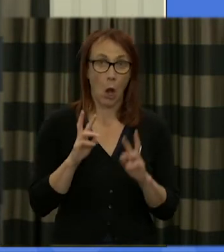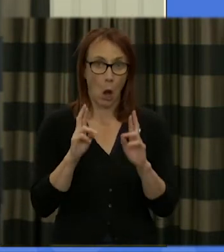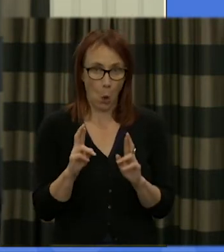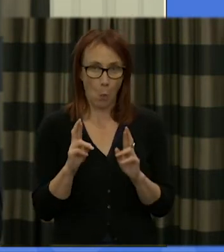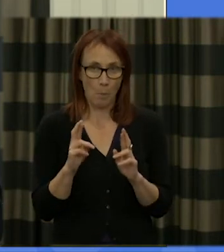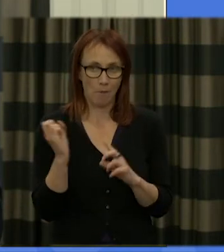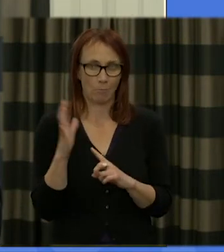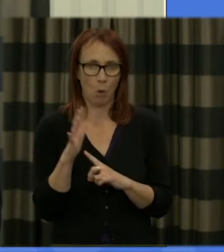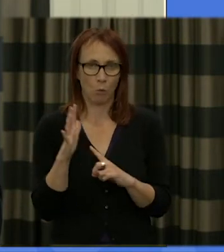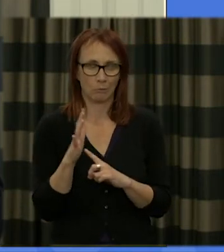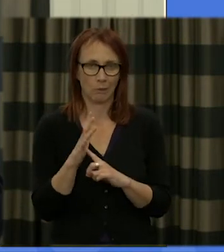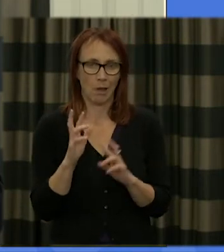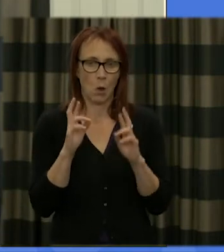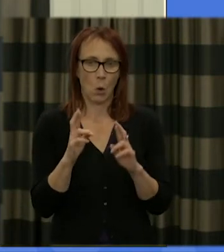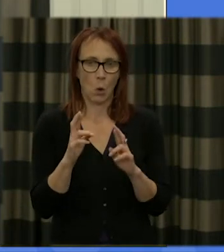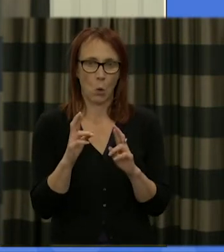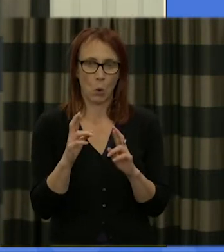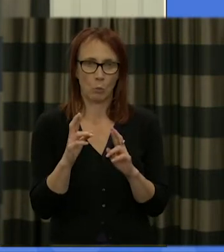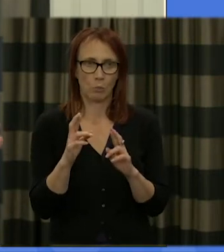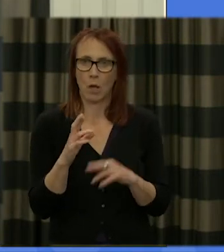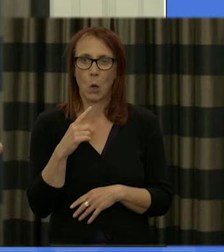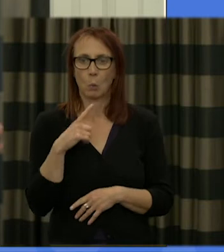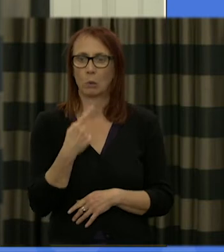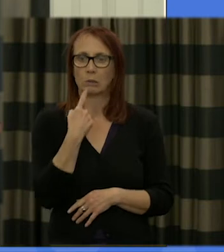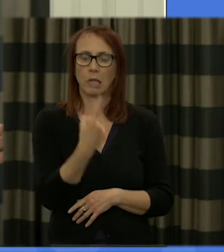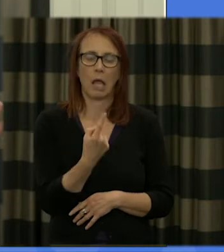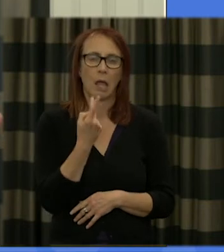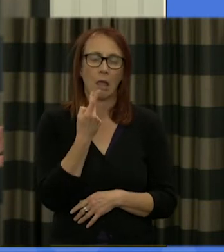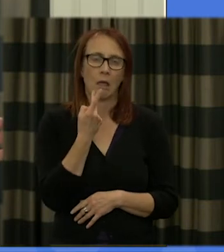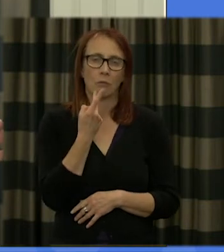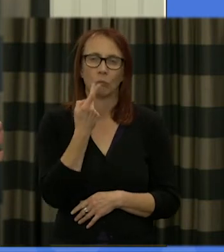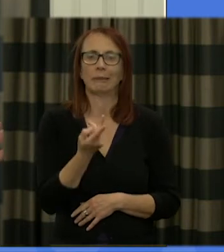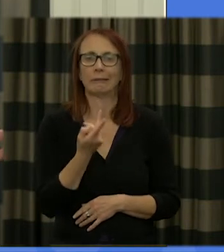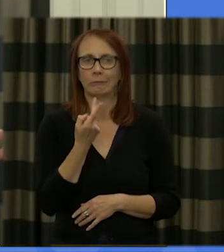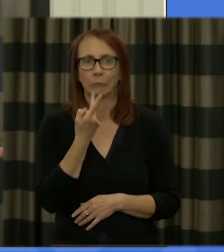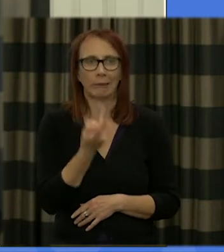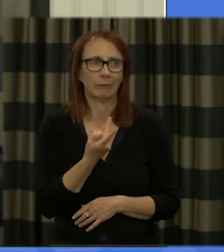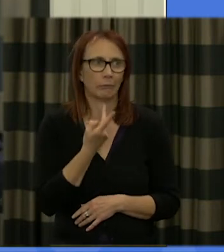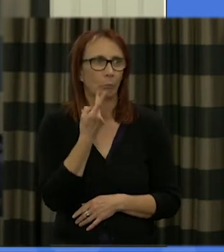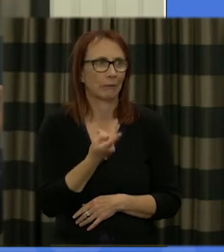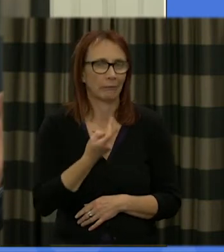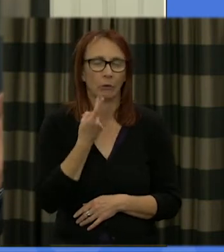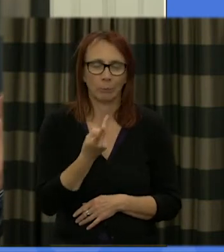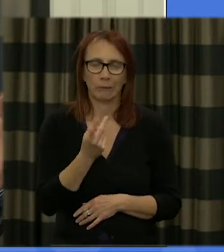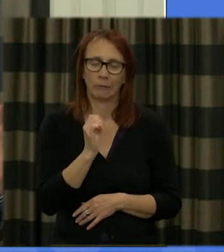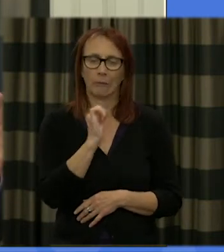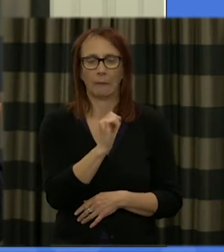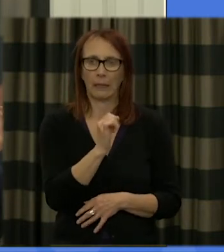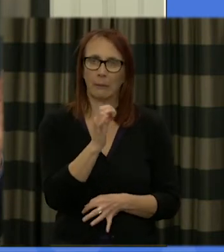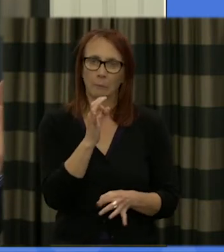tomorrow that we won't simply have a restatement of their party political positions because while that one is interested in that that's not really a